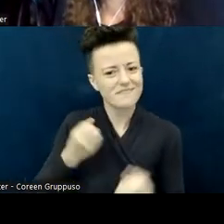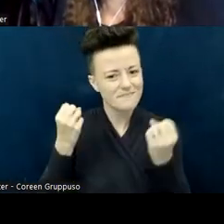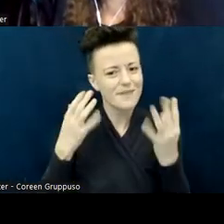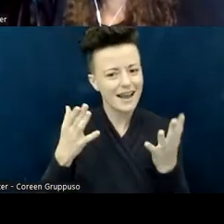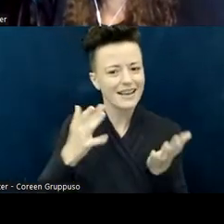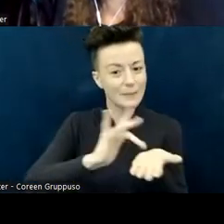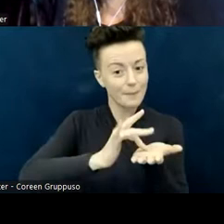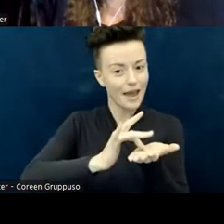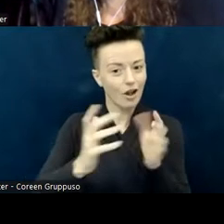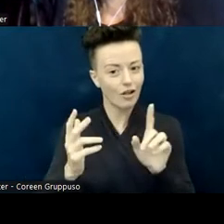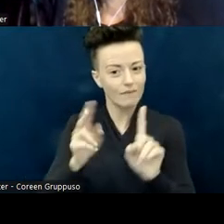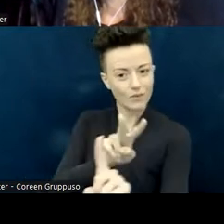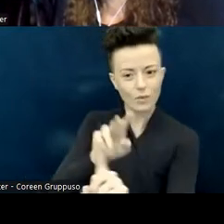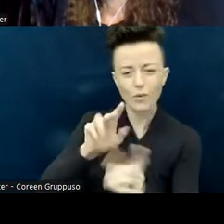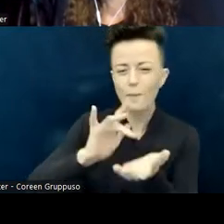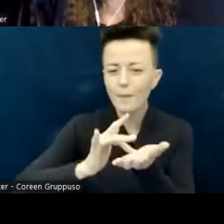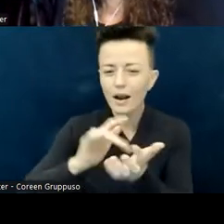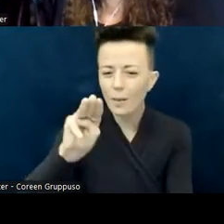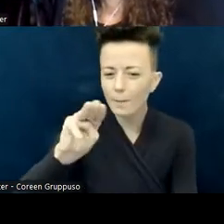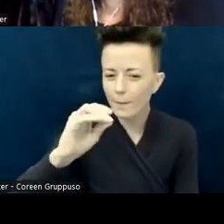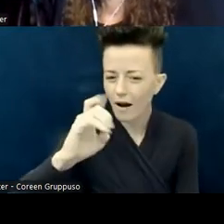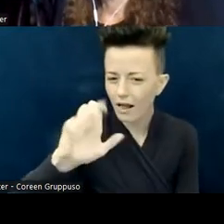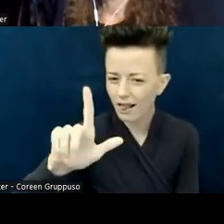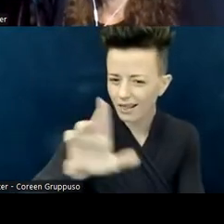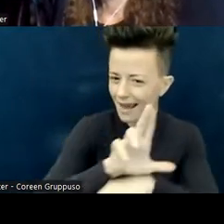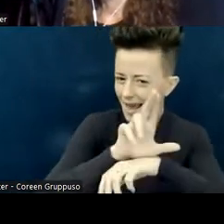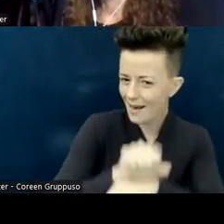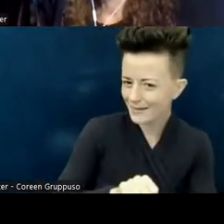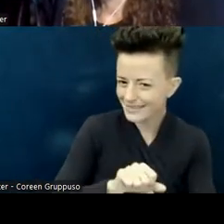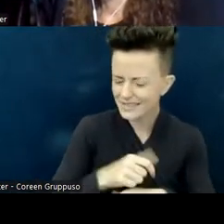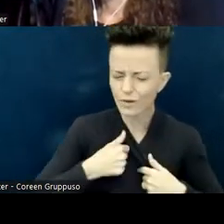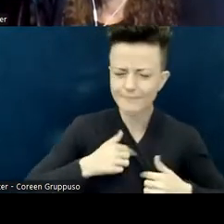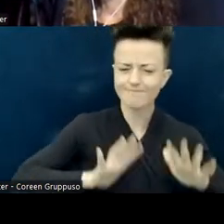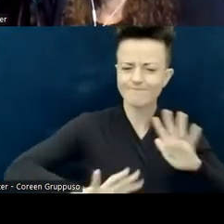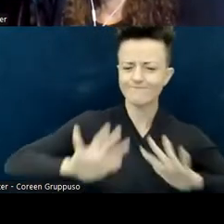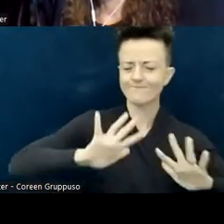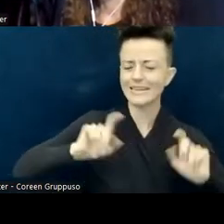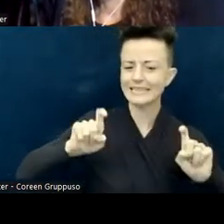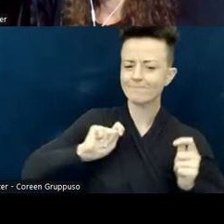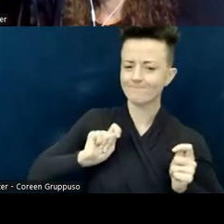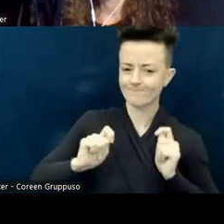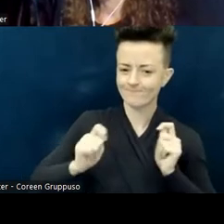and working really hard to teach other occupational therapists the whole picture.